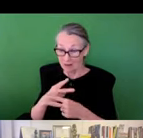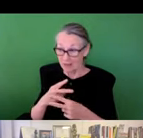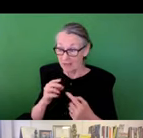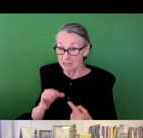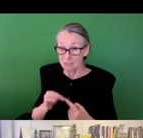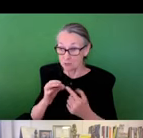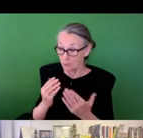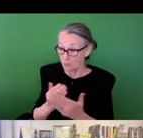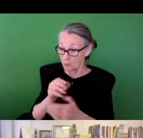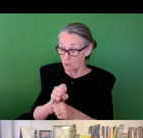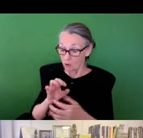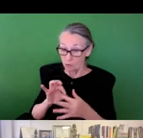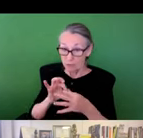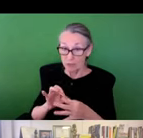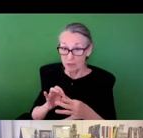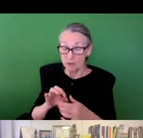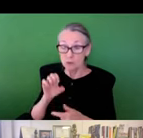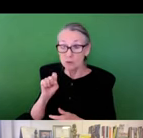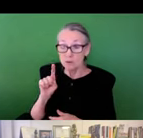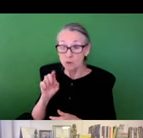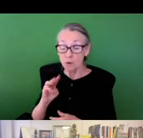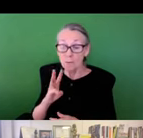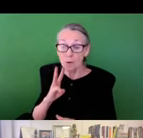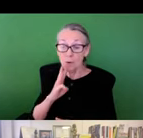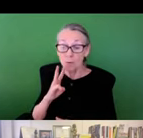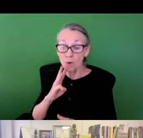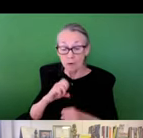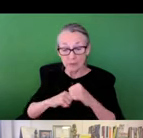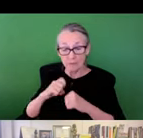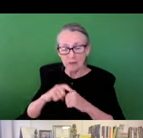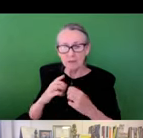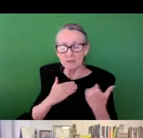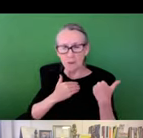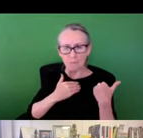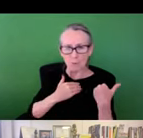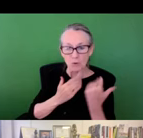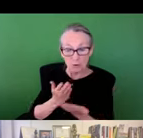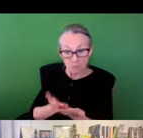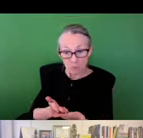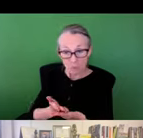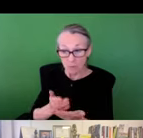to community science work of any kind, particularly novel work related to stormwater infrastructure, there's